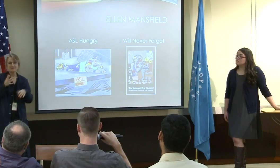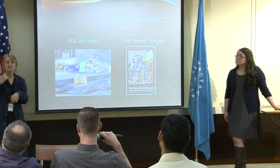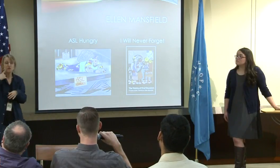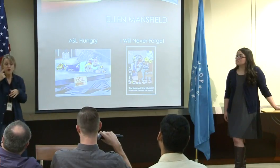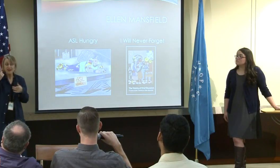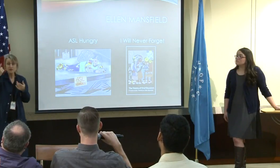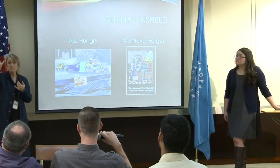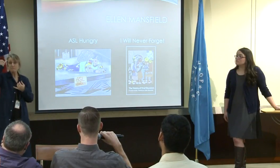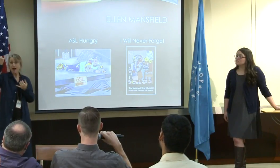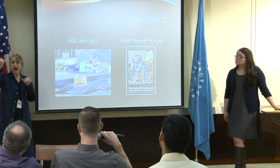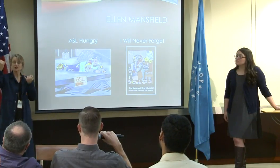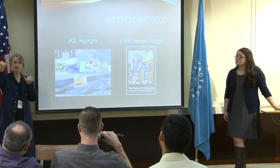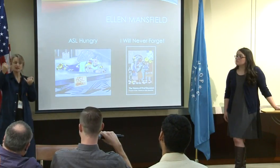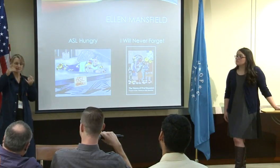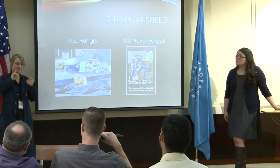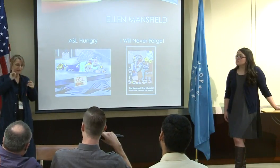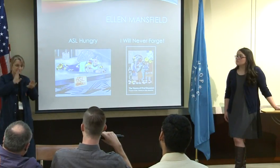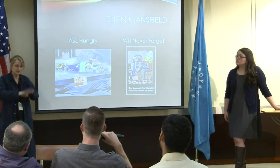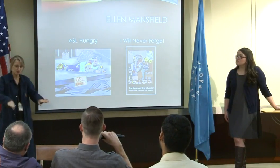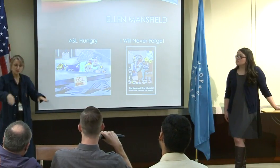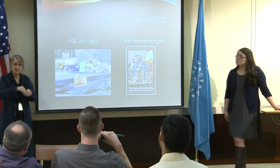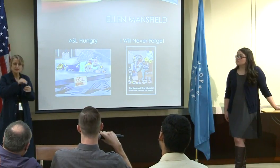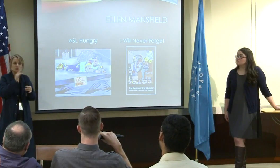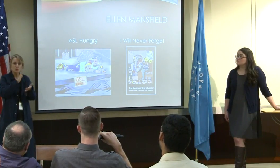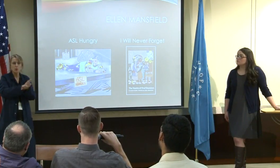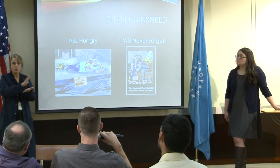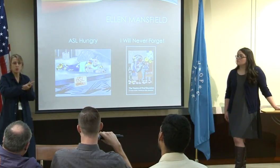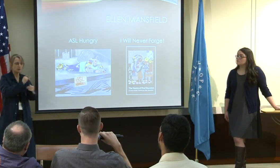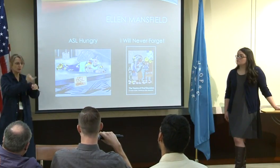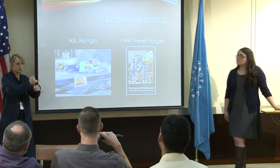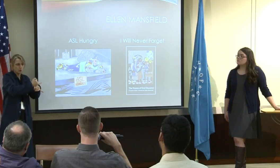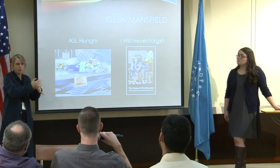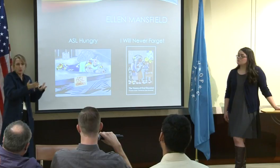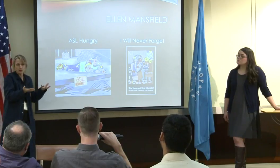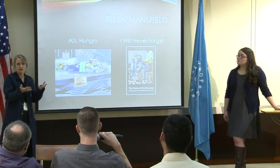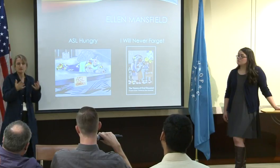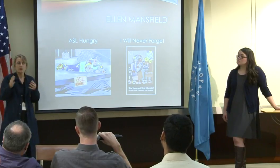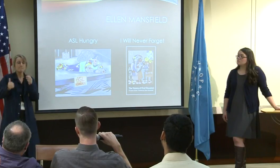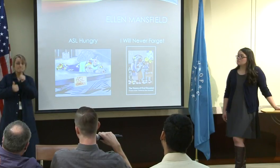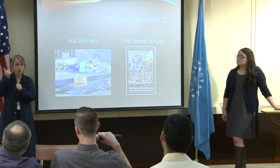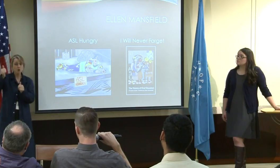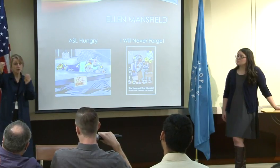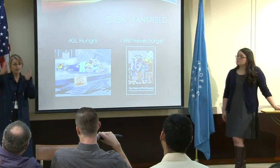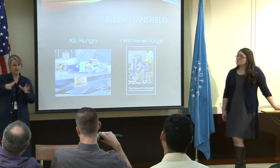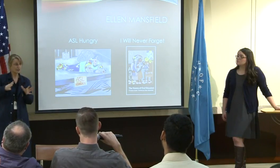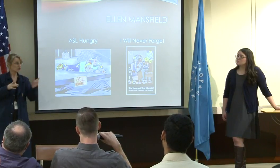So just try to imagine that, with these deaf children in schools,